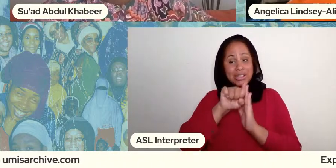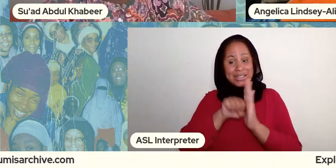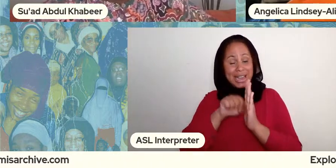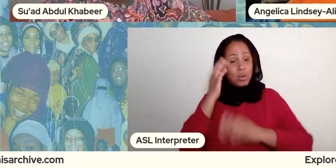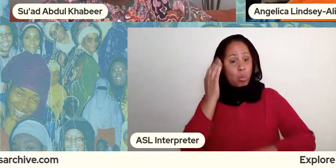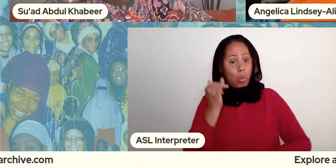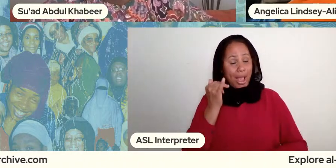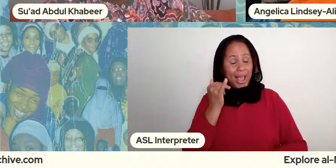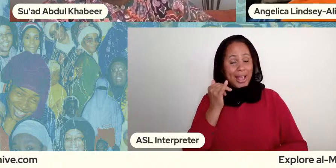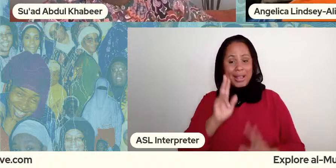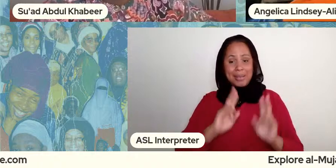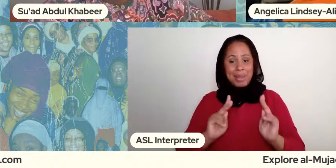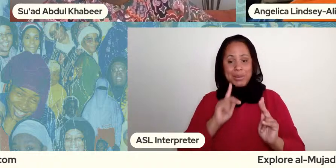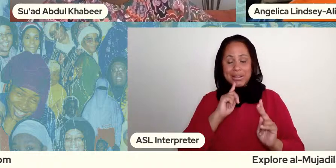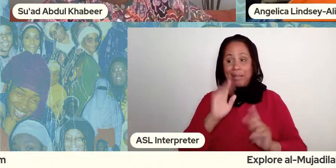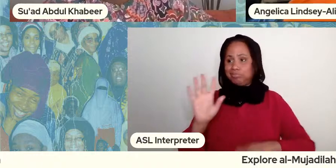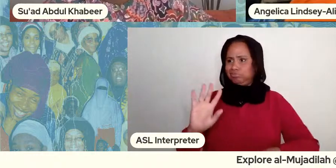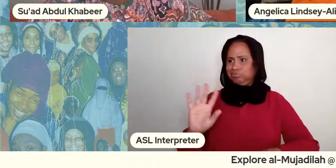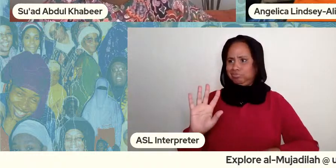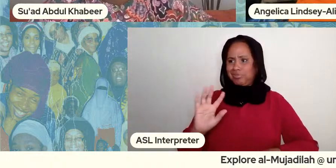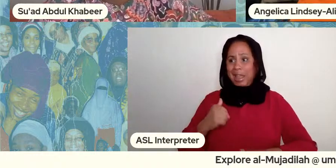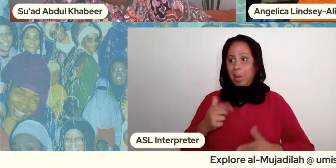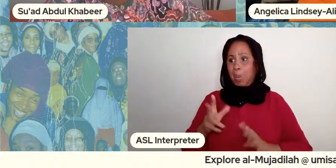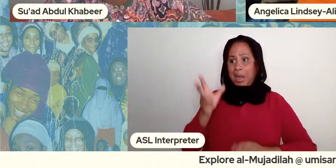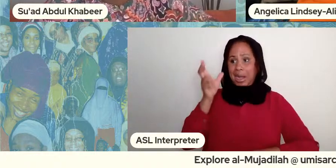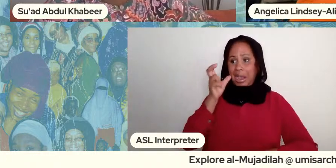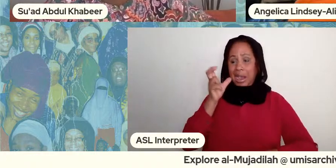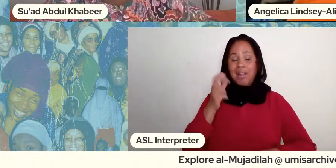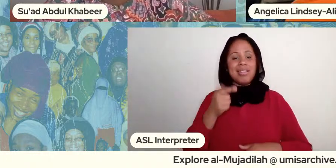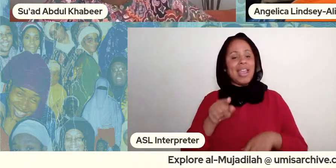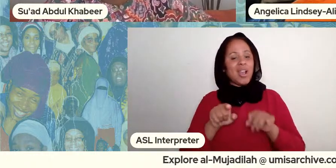uh uh you know and they they they also cherry picked a lot of the statements that she made but